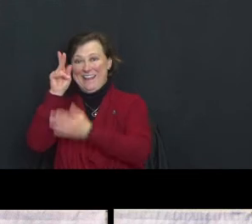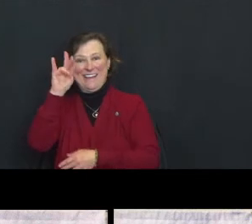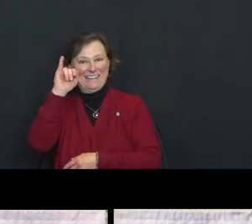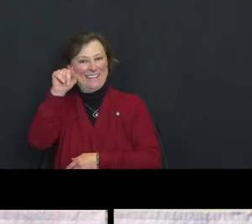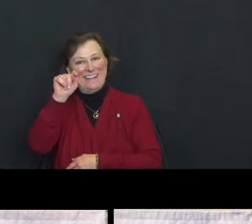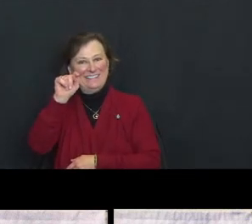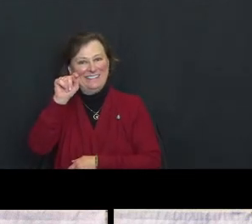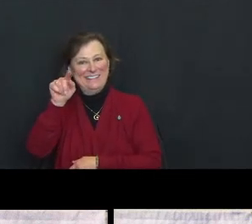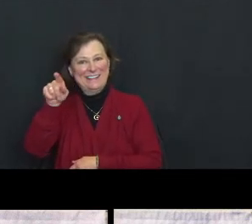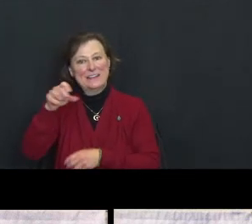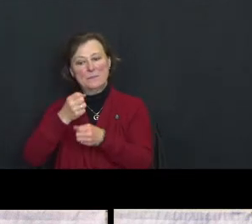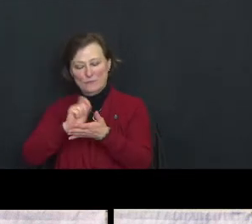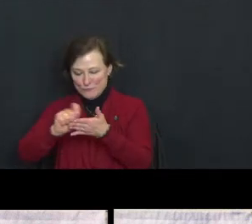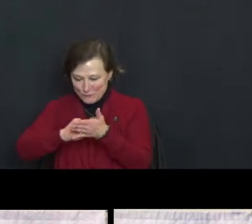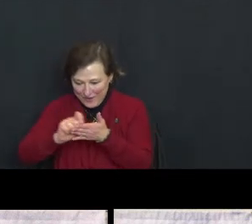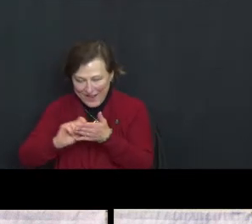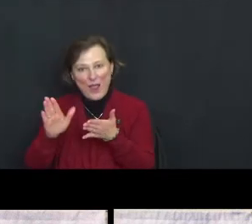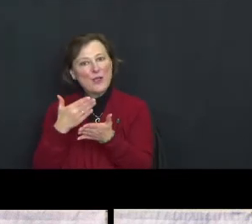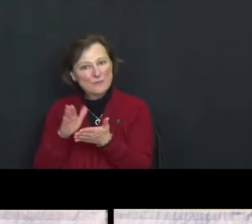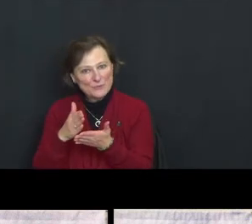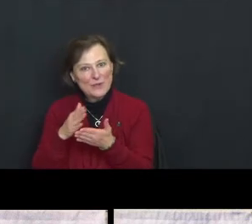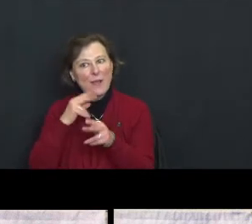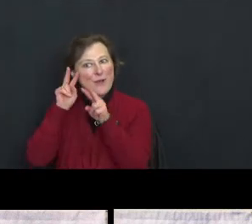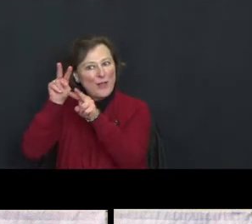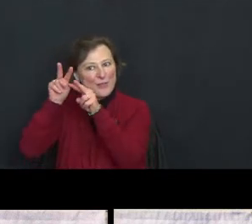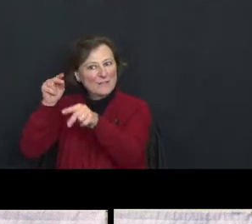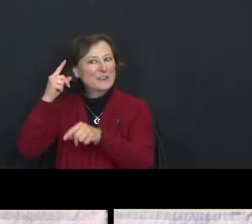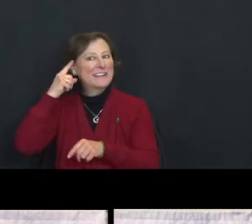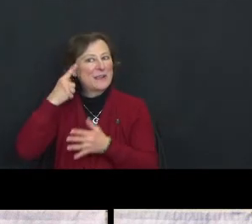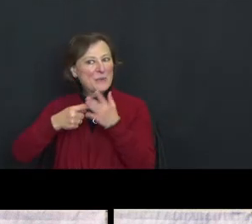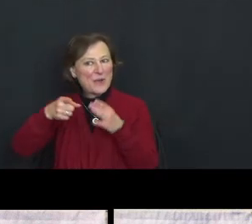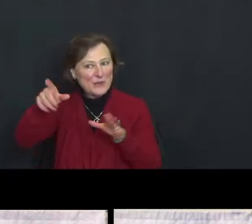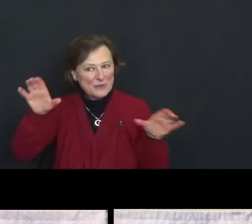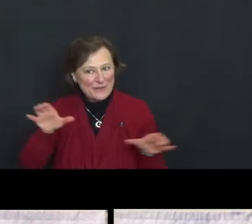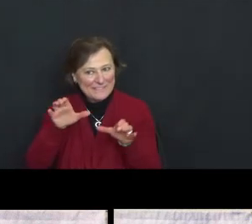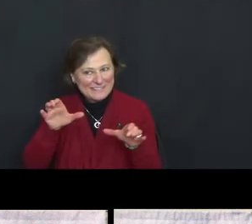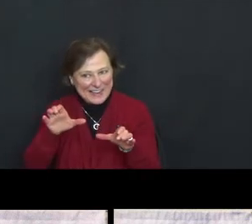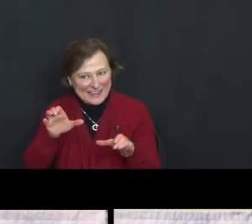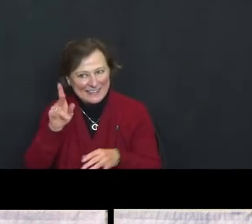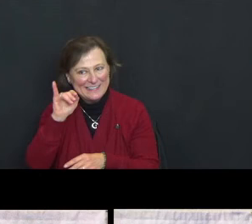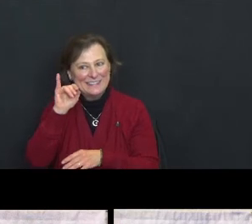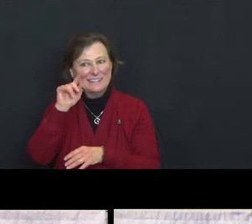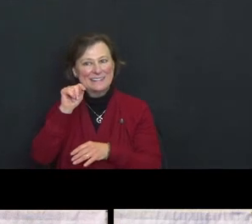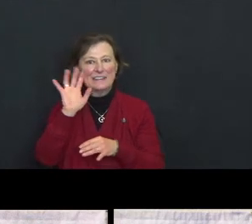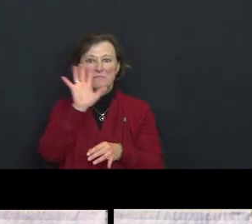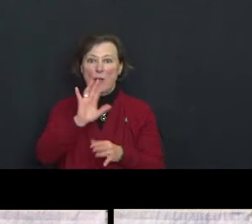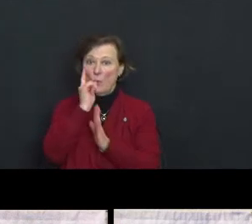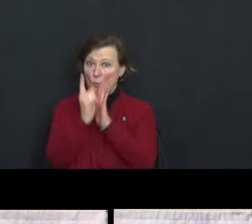He's been composing some music and I’m looking forward to hearing what you've done Kit. It's about an hour of music.